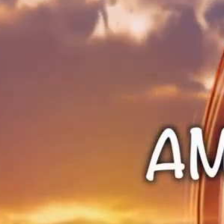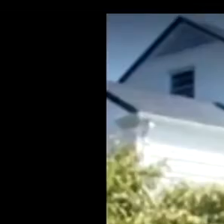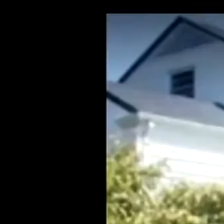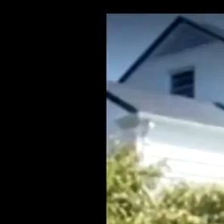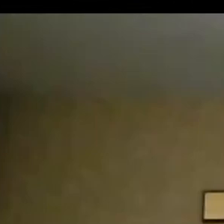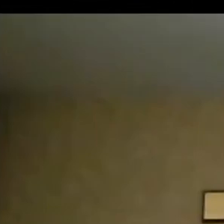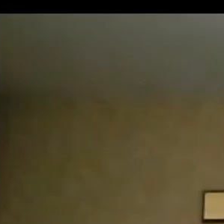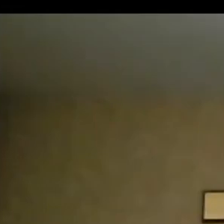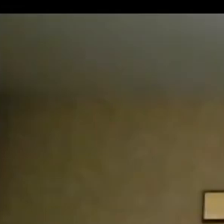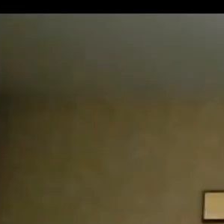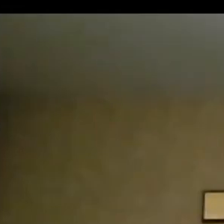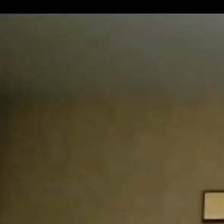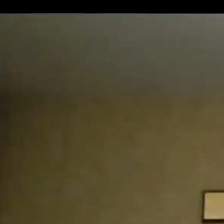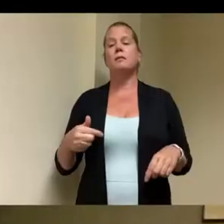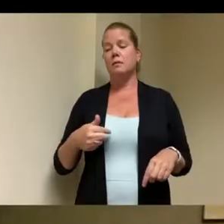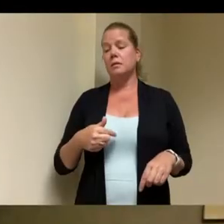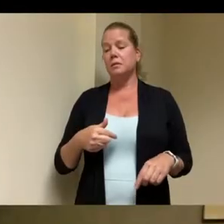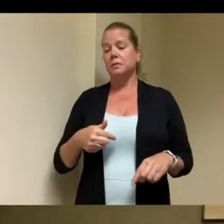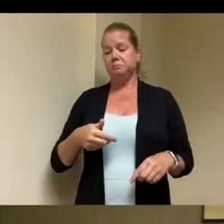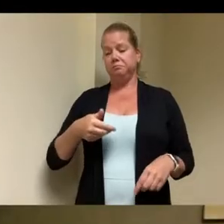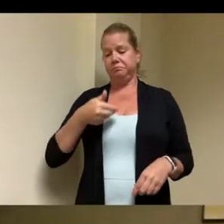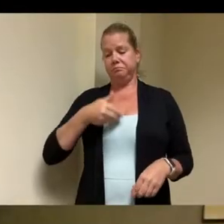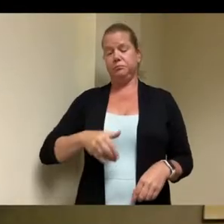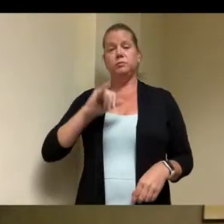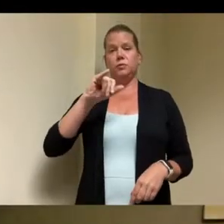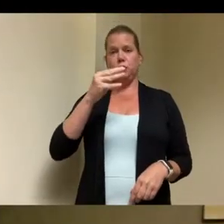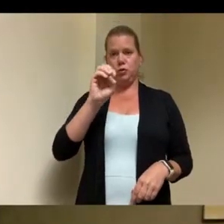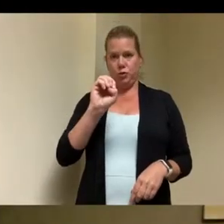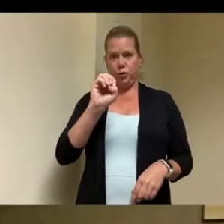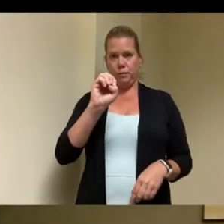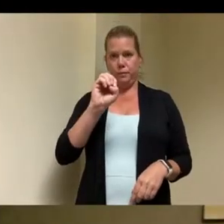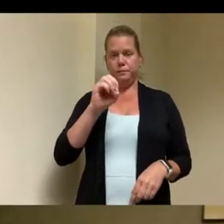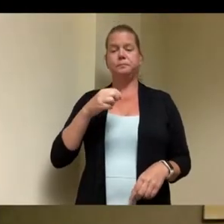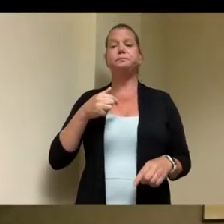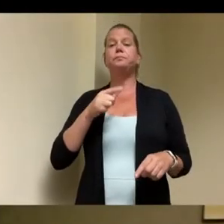so we're joined by jim cassetta and rob corley the ceos